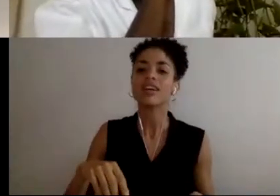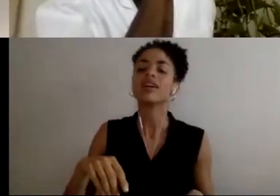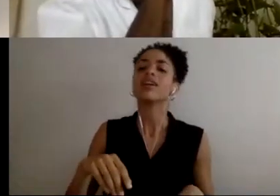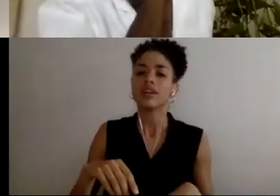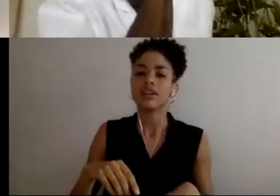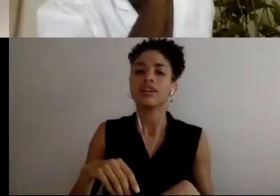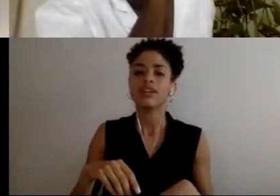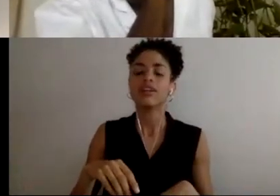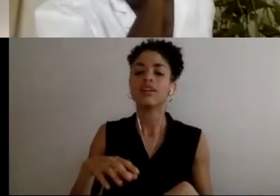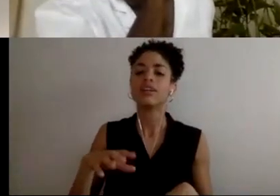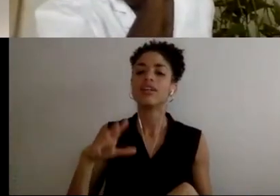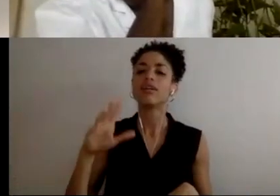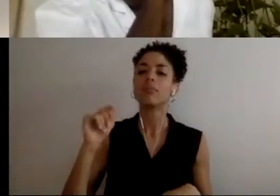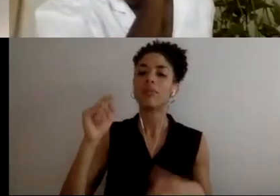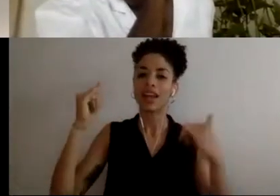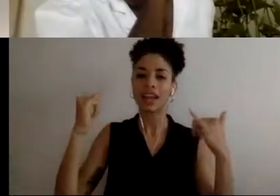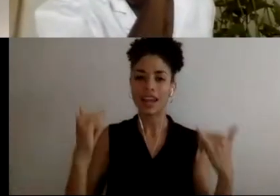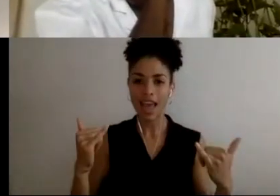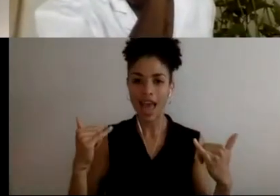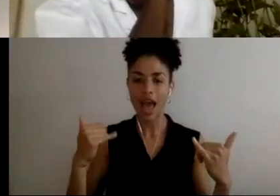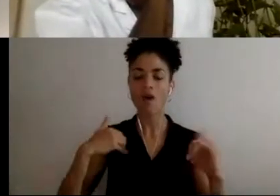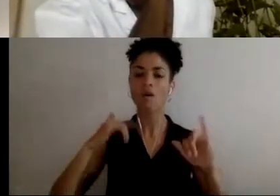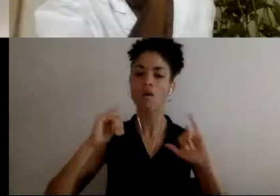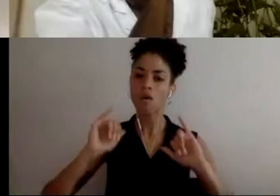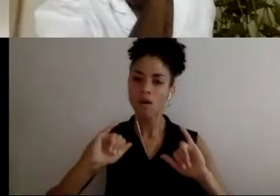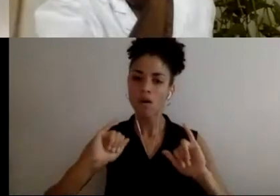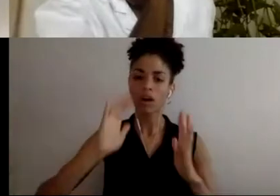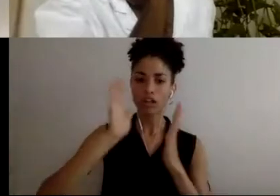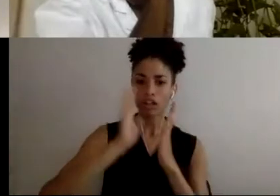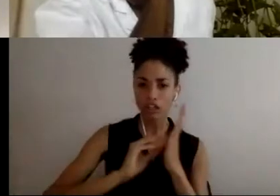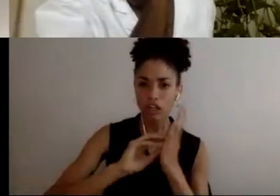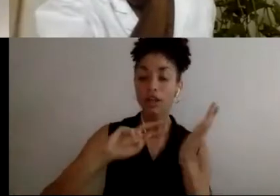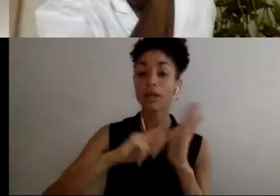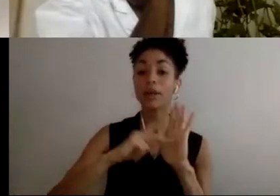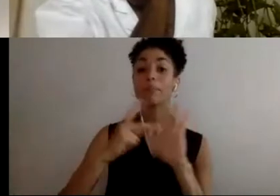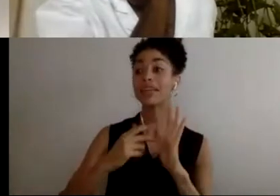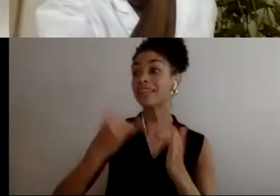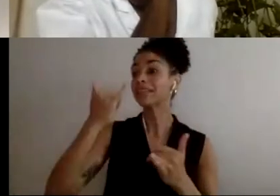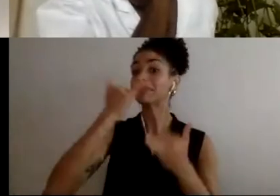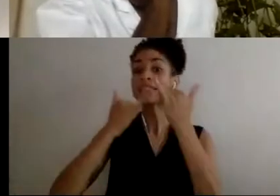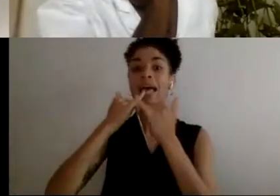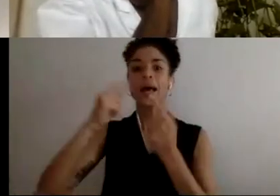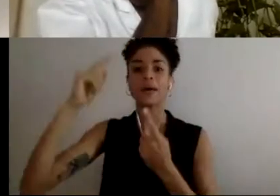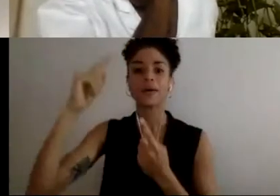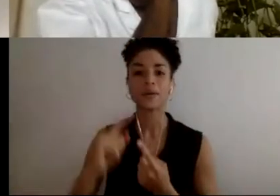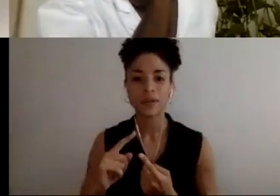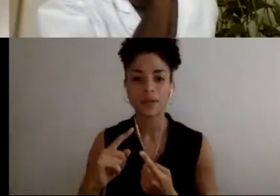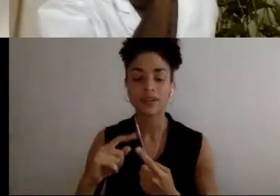make less mistakes, on the other hand. Like I could double- I would think like,